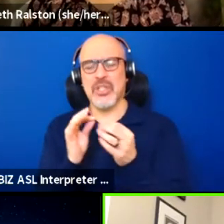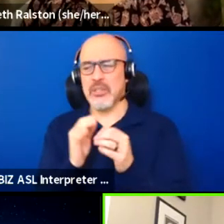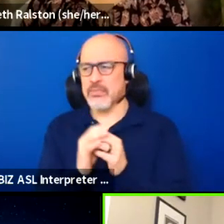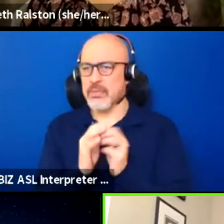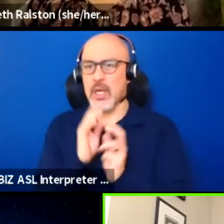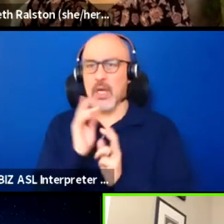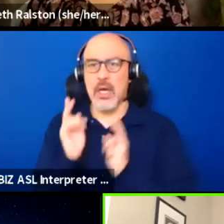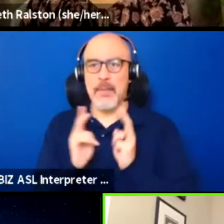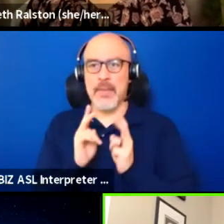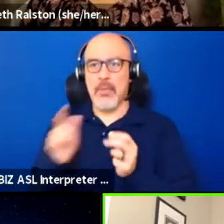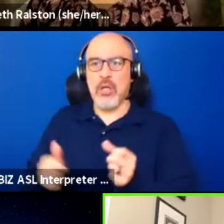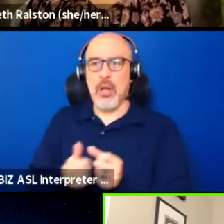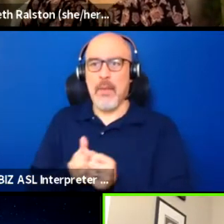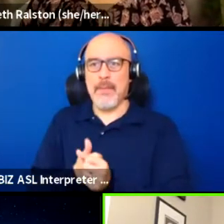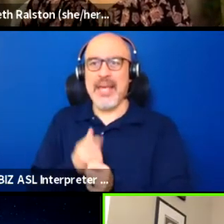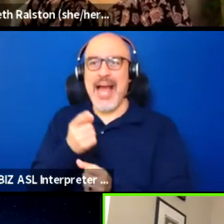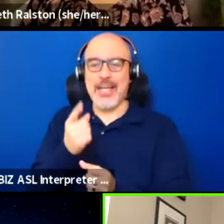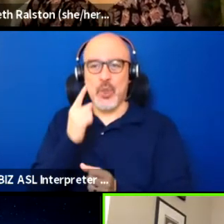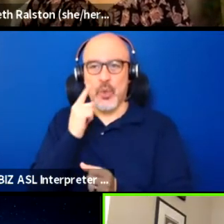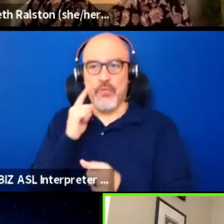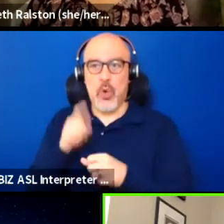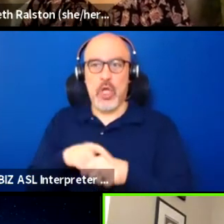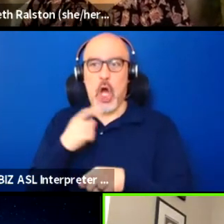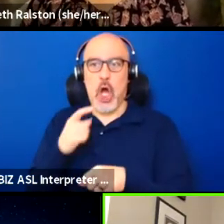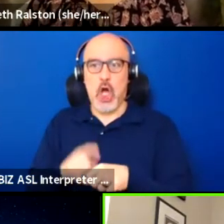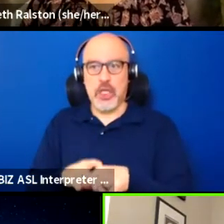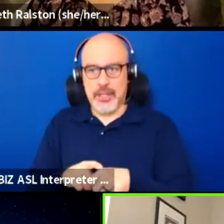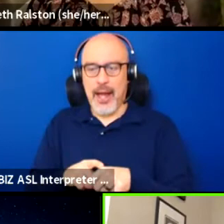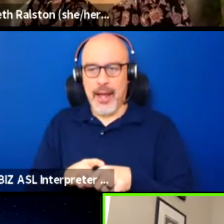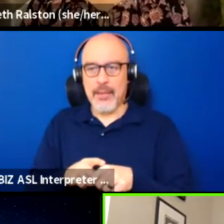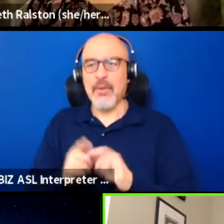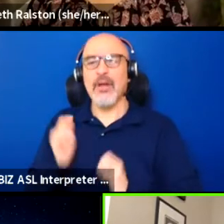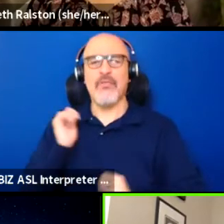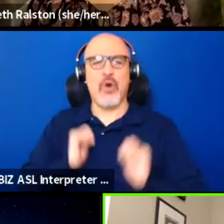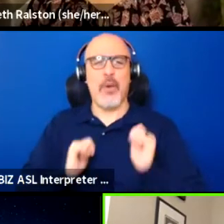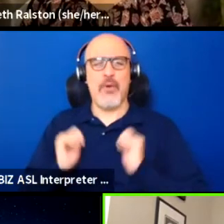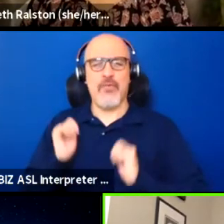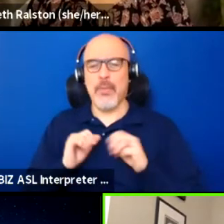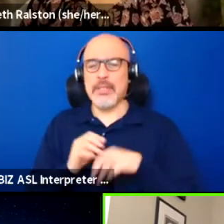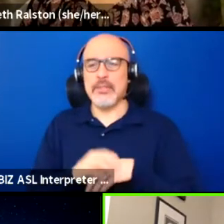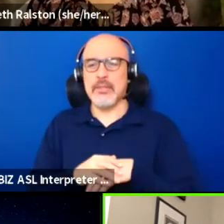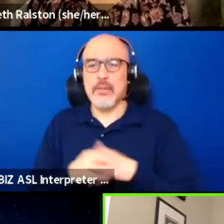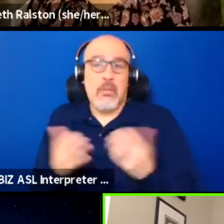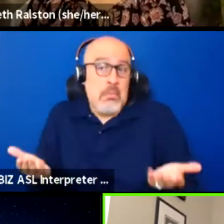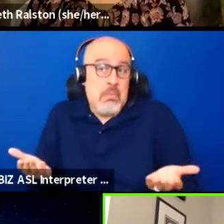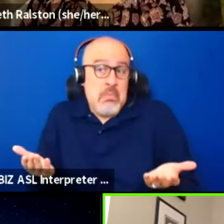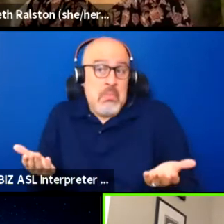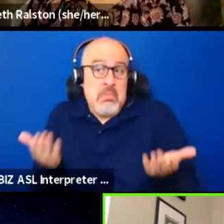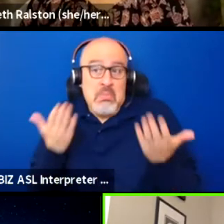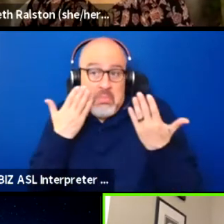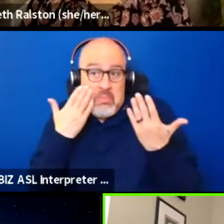behind you for an extended period of time at performances. I don't know if this is common practice in box office,